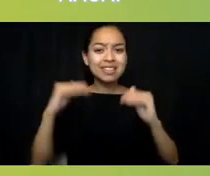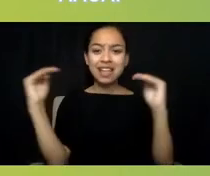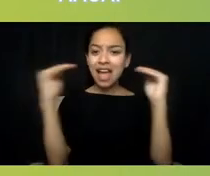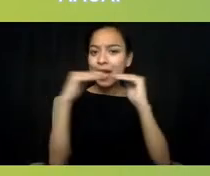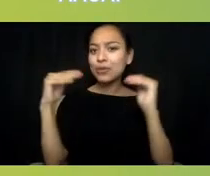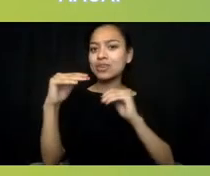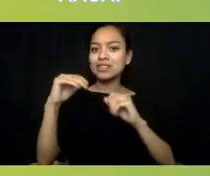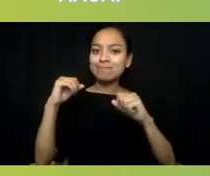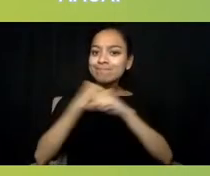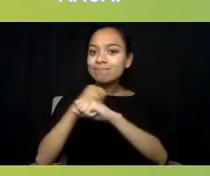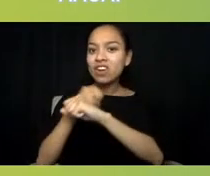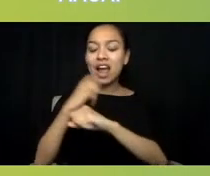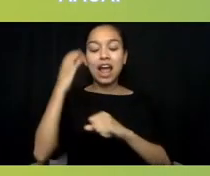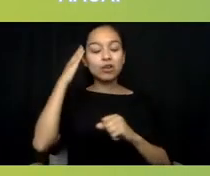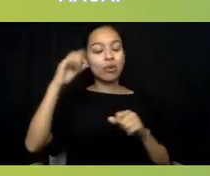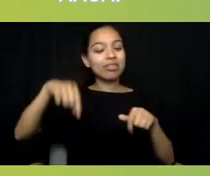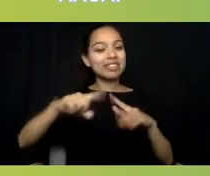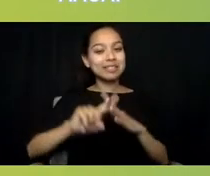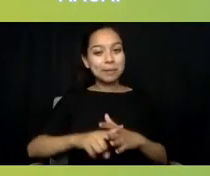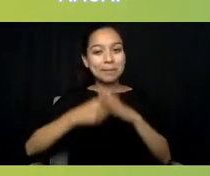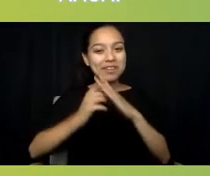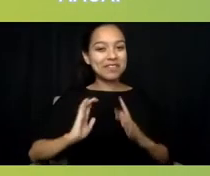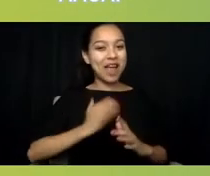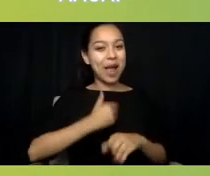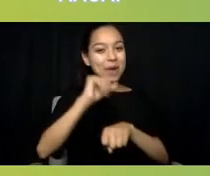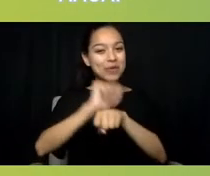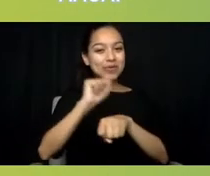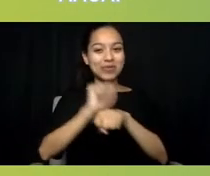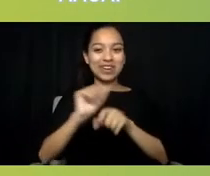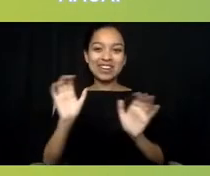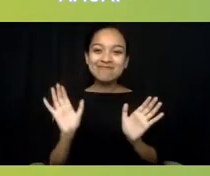on advancing equity through 988. I also want to remind our audience members